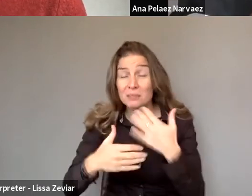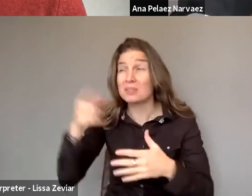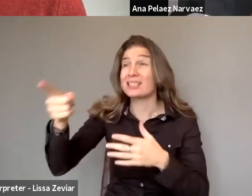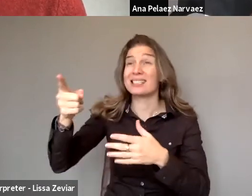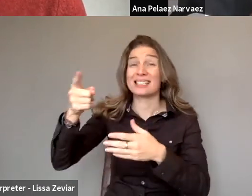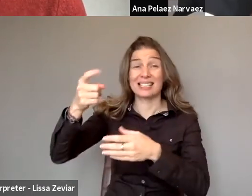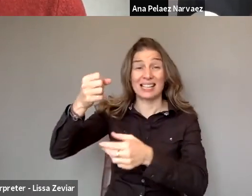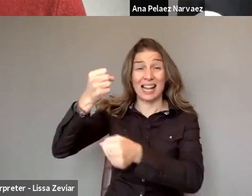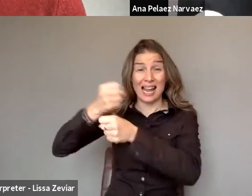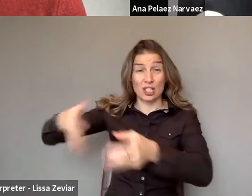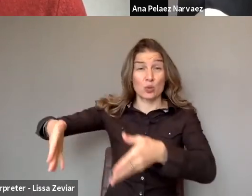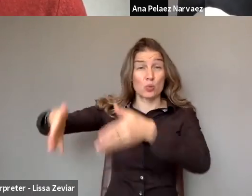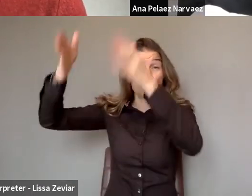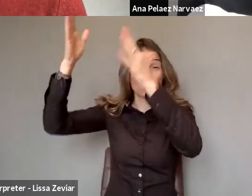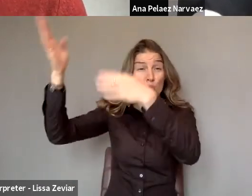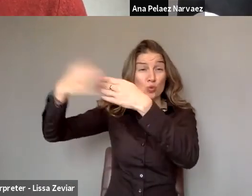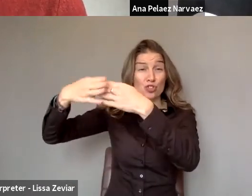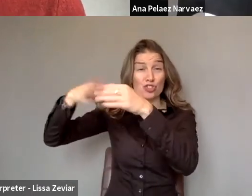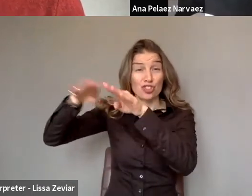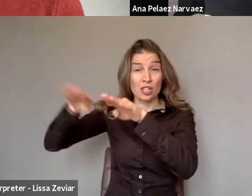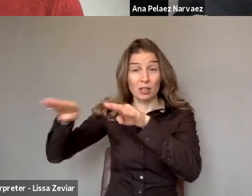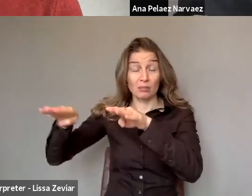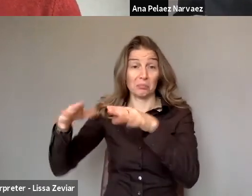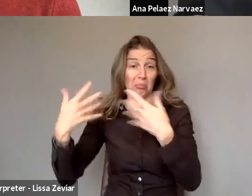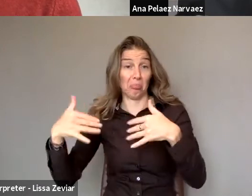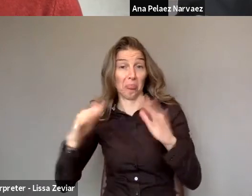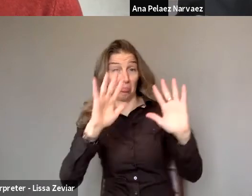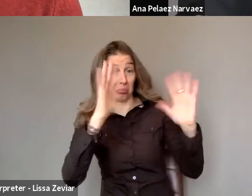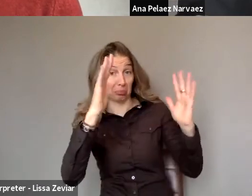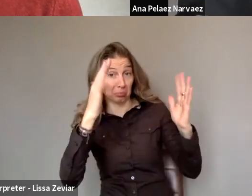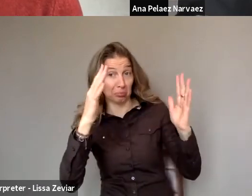I congratulate you and Inclusion Europe for this important initiative.